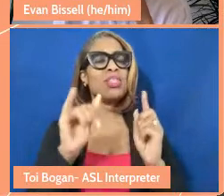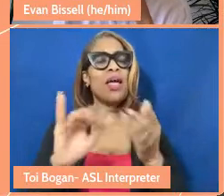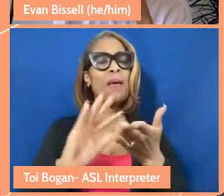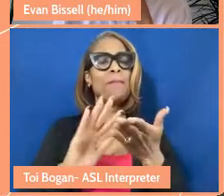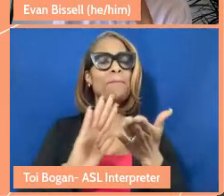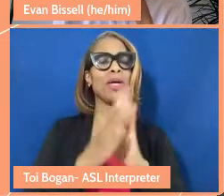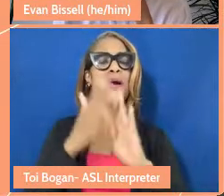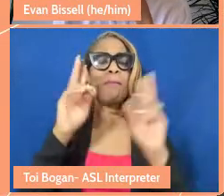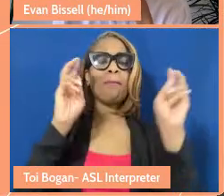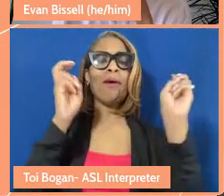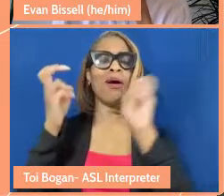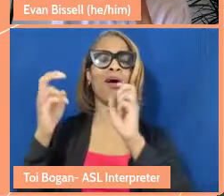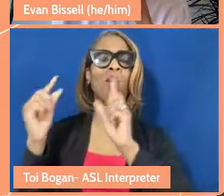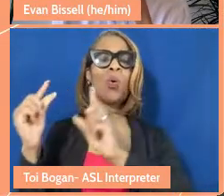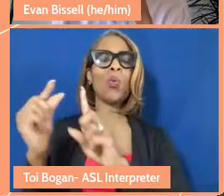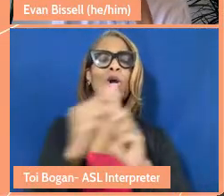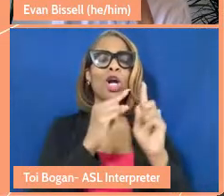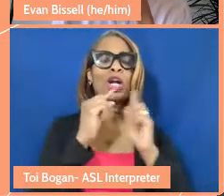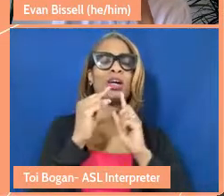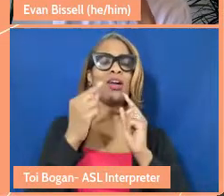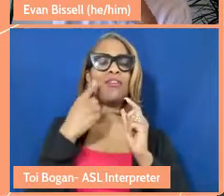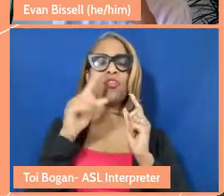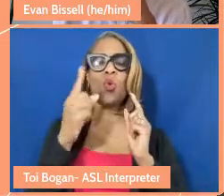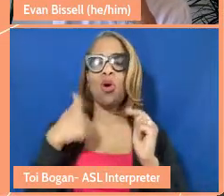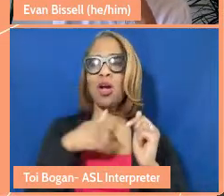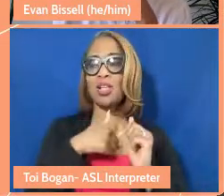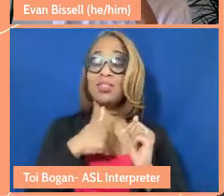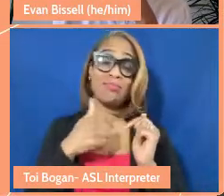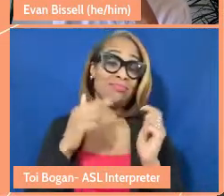in the past few years, right? But for a lot of us it's just like that's how we do life,